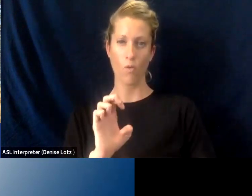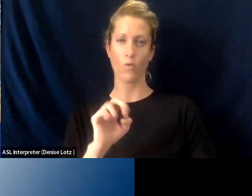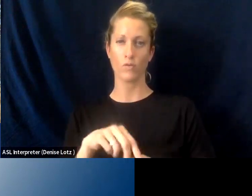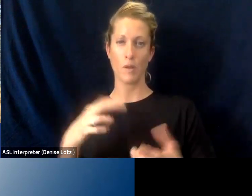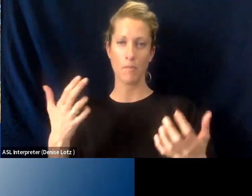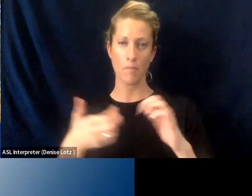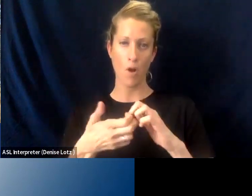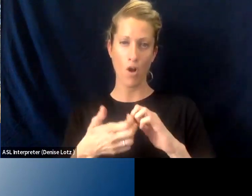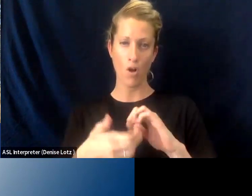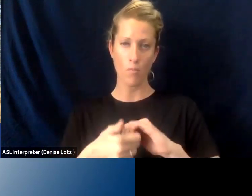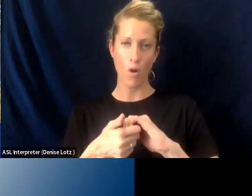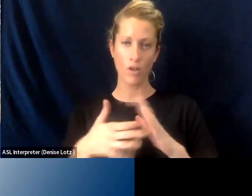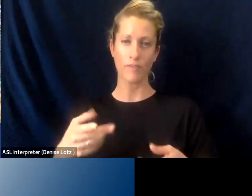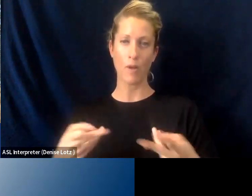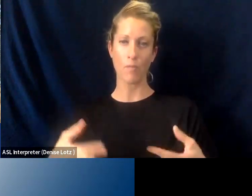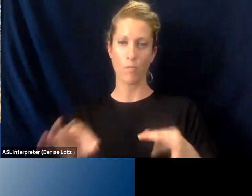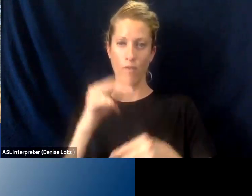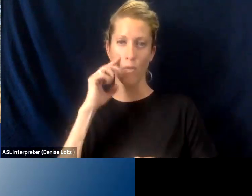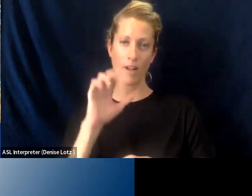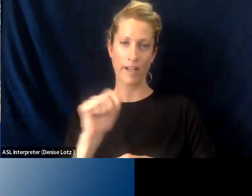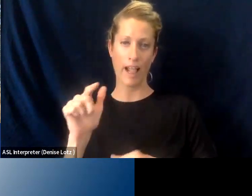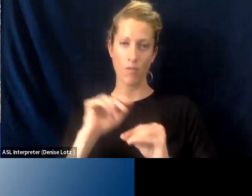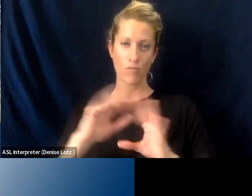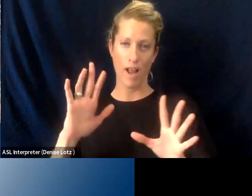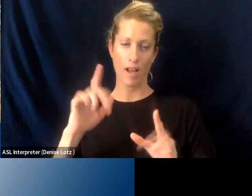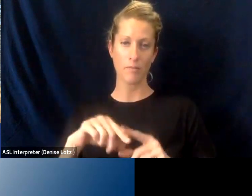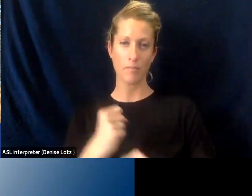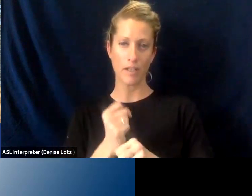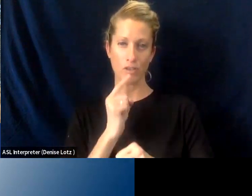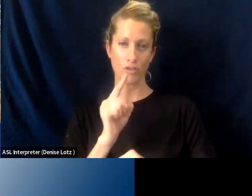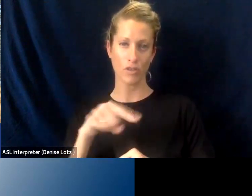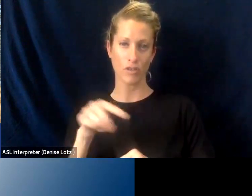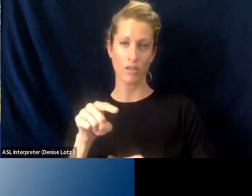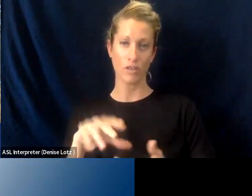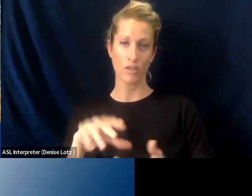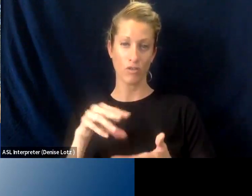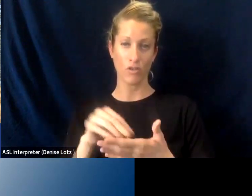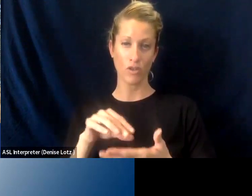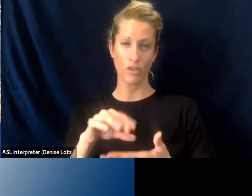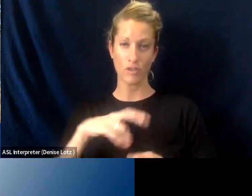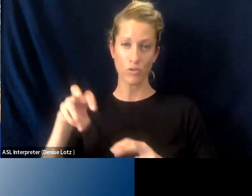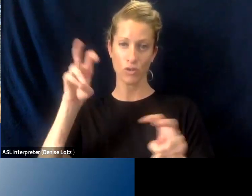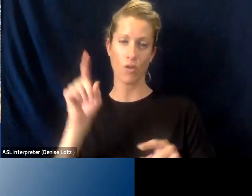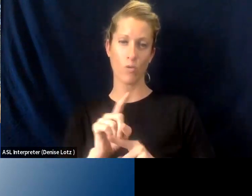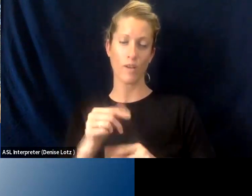very important for a Calbright to ensure that beyond the learning journey there's also work based learning opportunities.